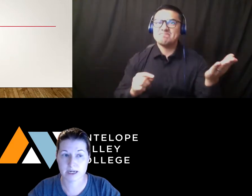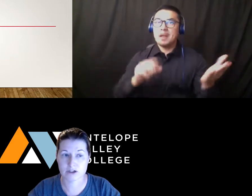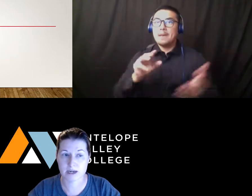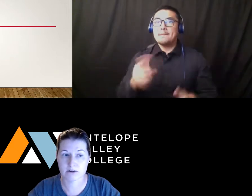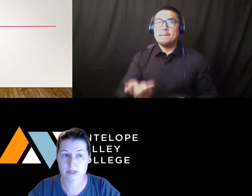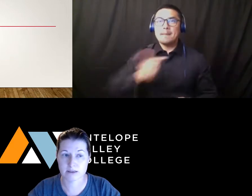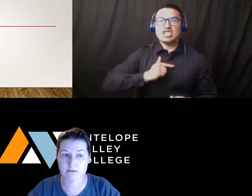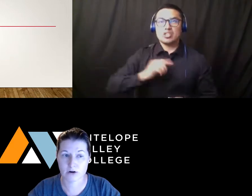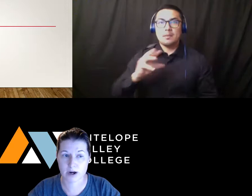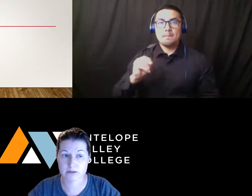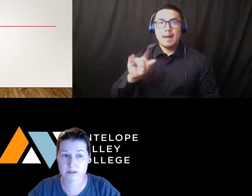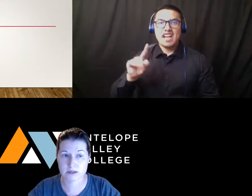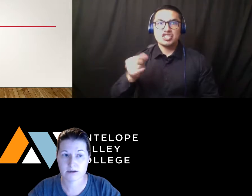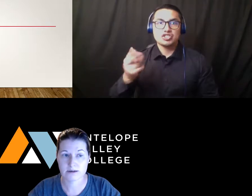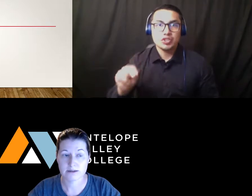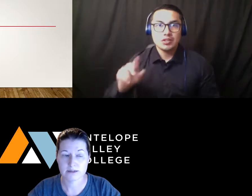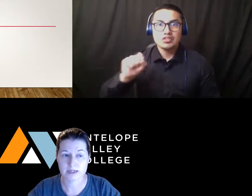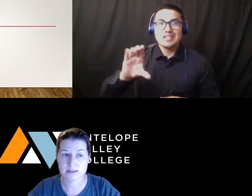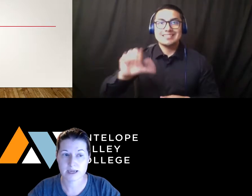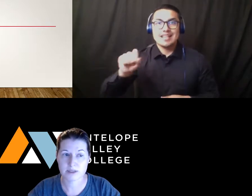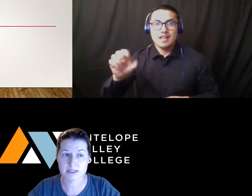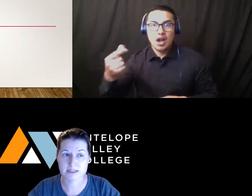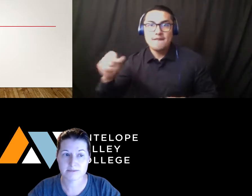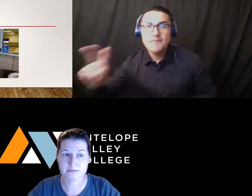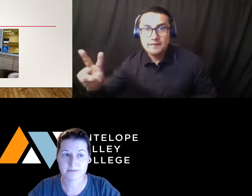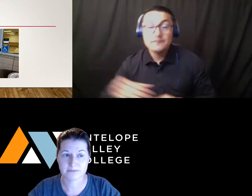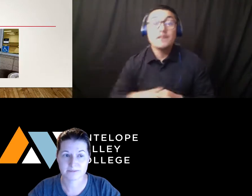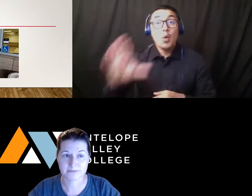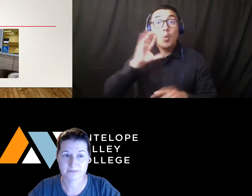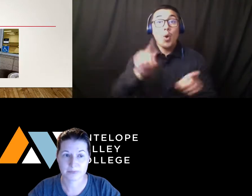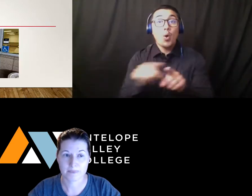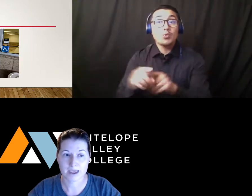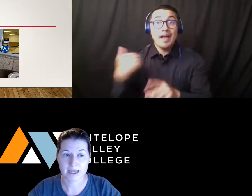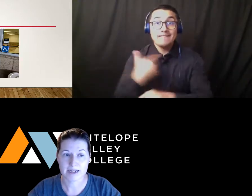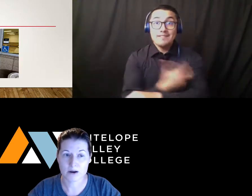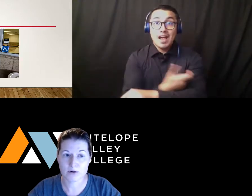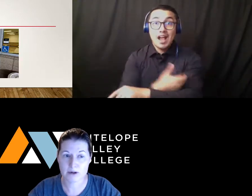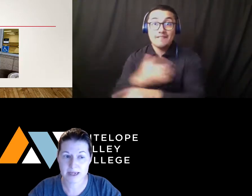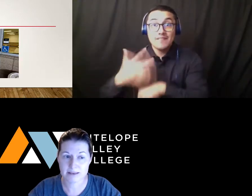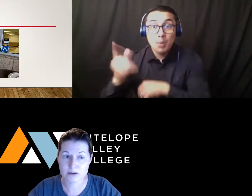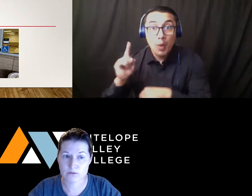educators at the fairgrounds. Next slide, please. And now I'm going to hand this over